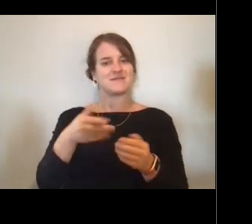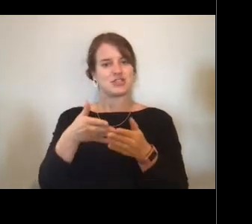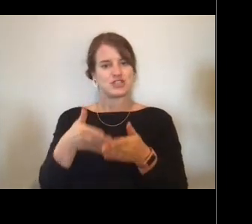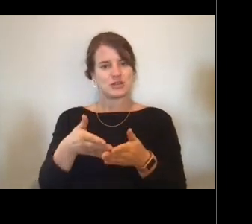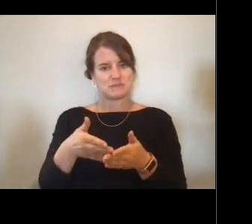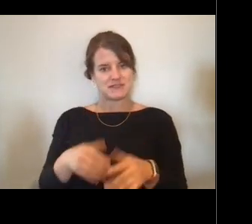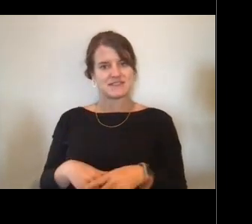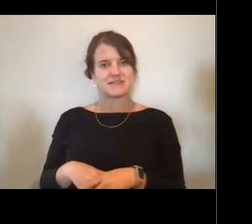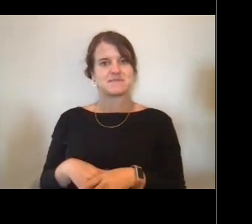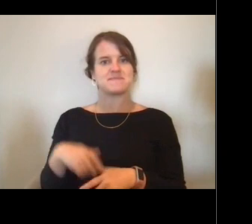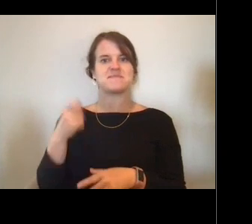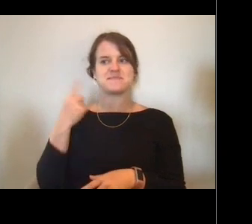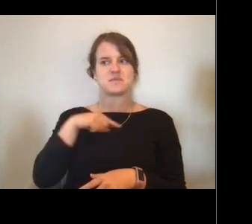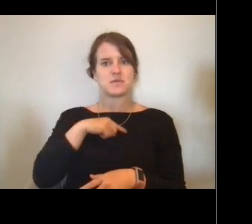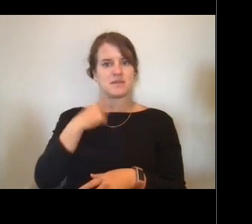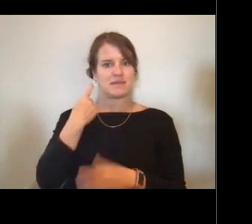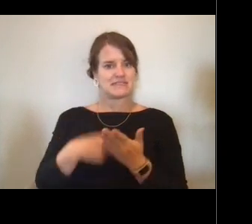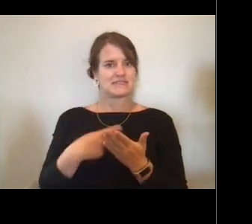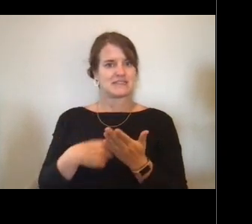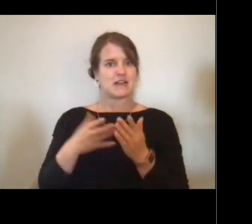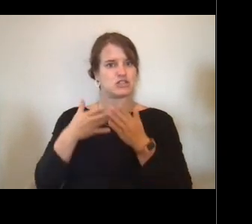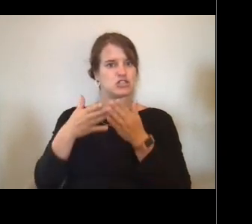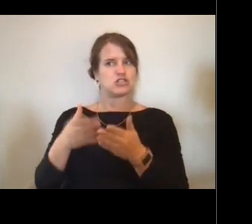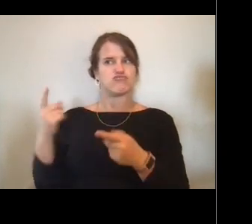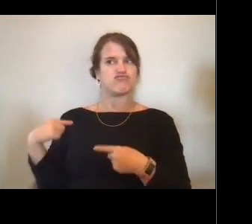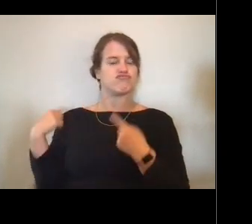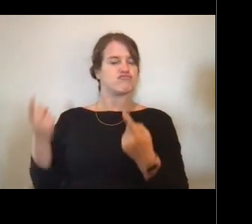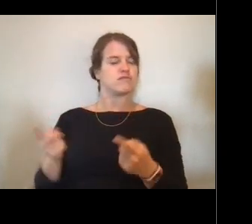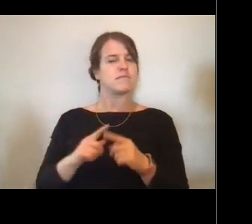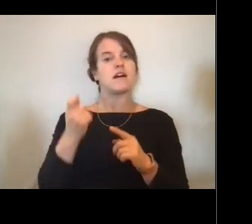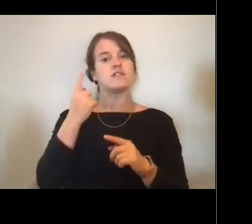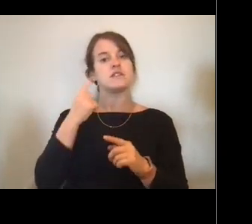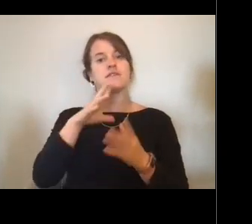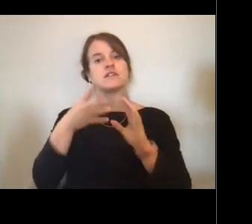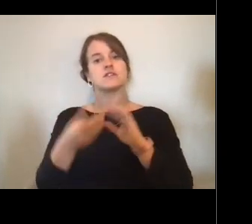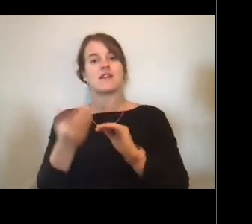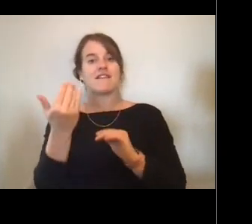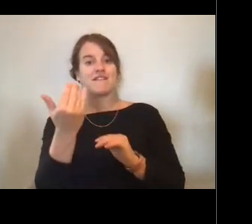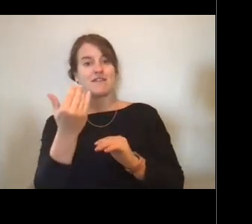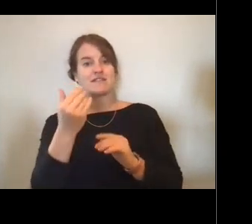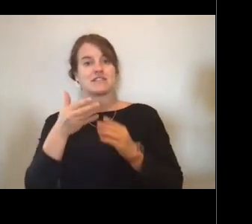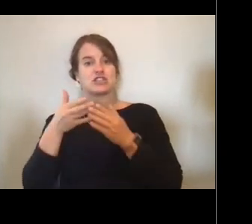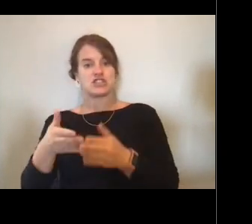Since I've been talking about sea assignments we have 15 ships in our NOAA fleet